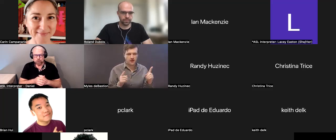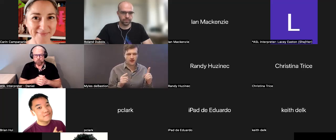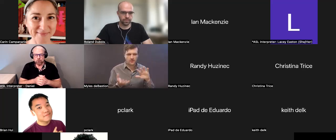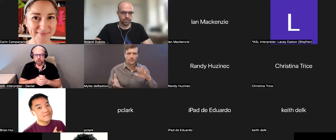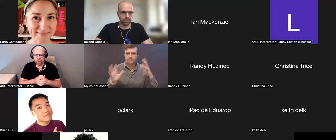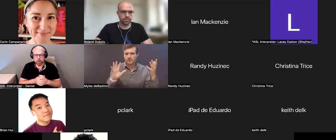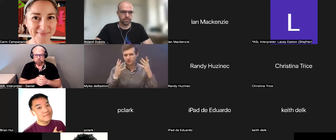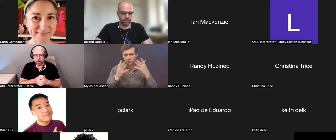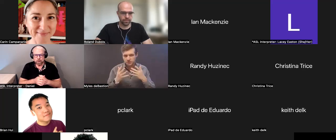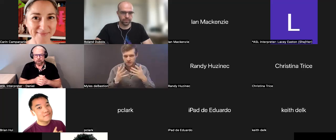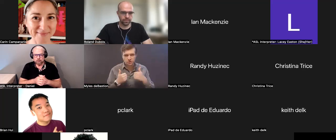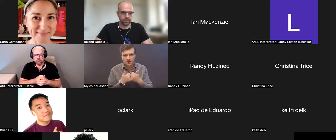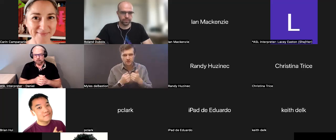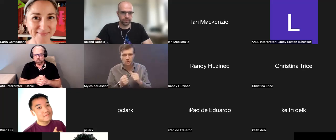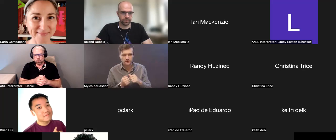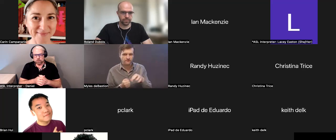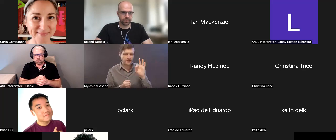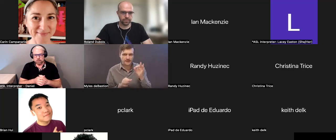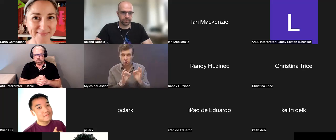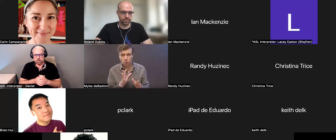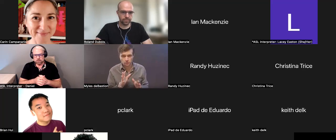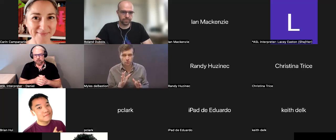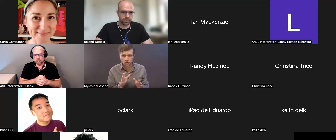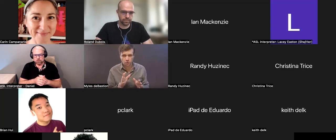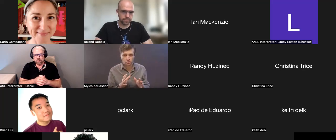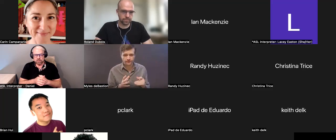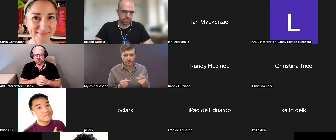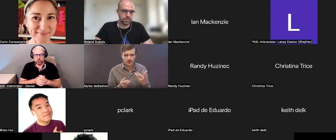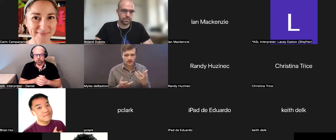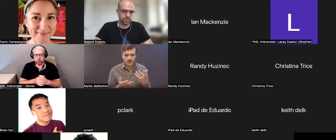community there. But unfortunately it was a challenge finding an interpreter.